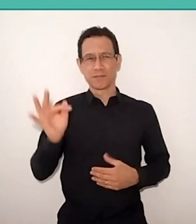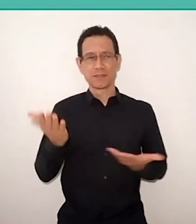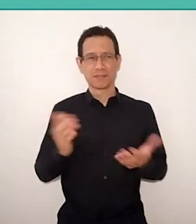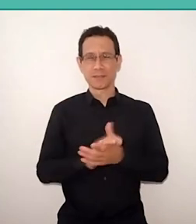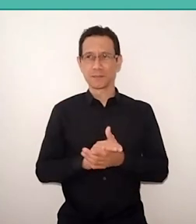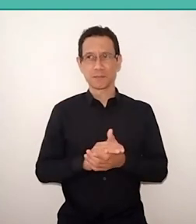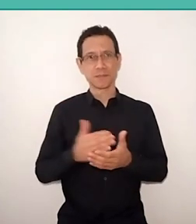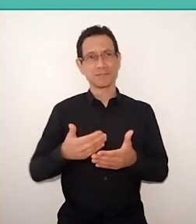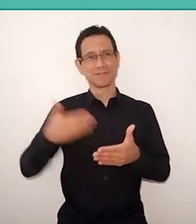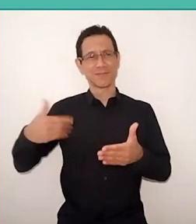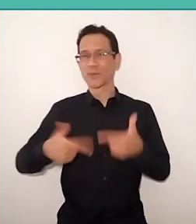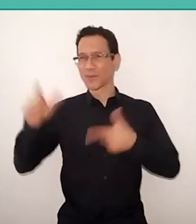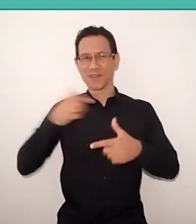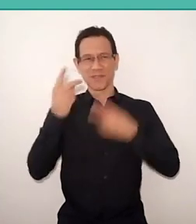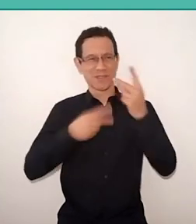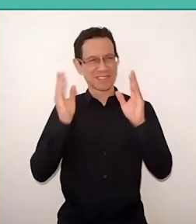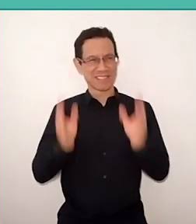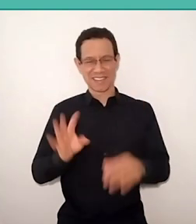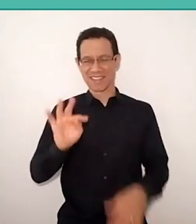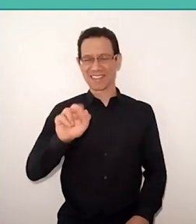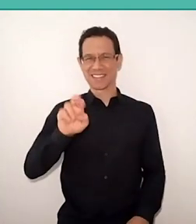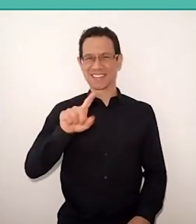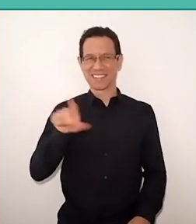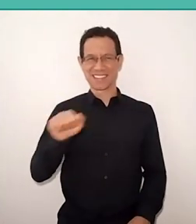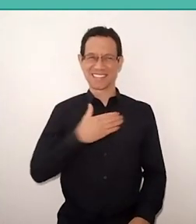I'll spread the word to Tereza, I am very happy to be here.